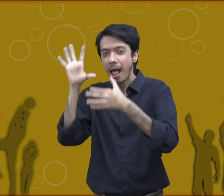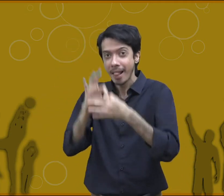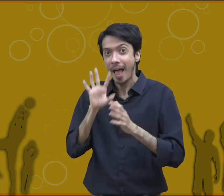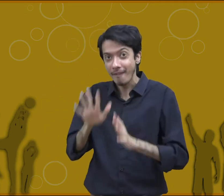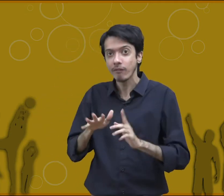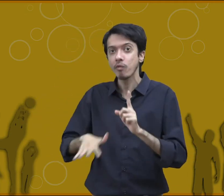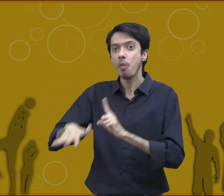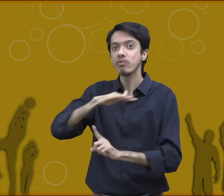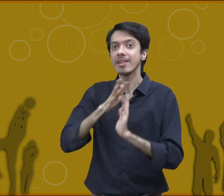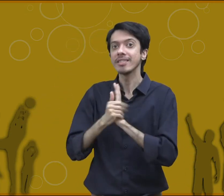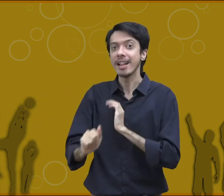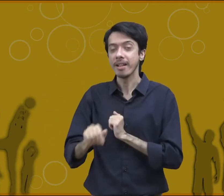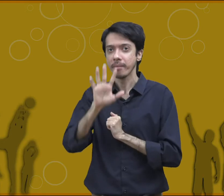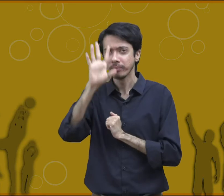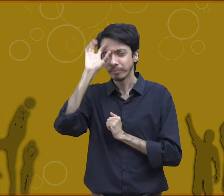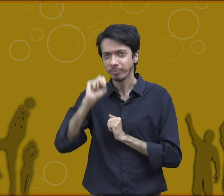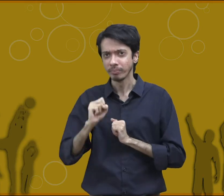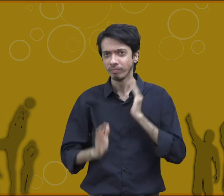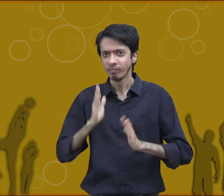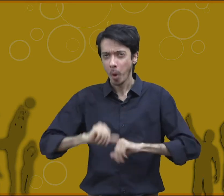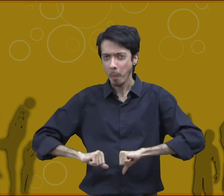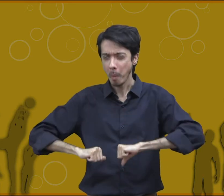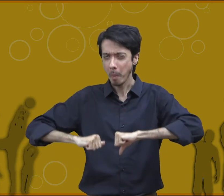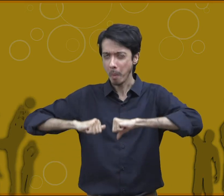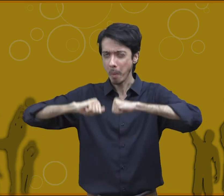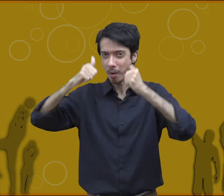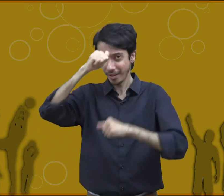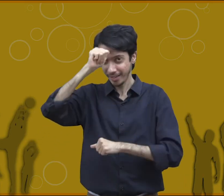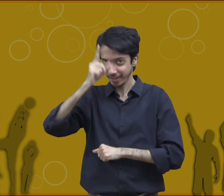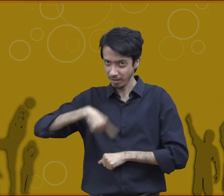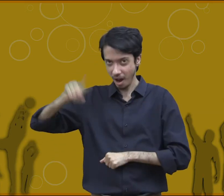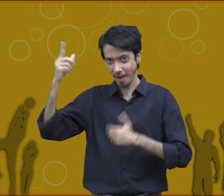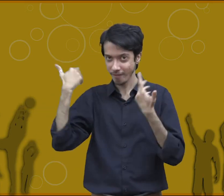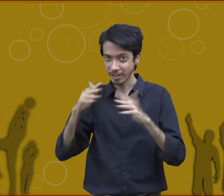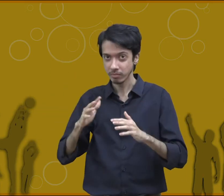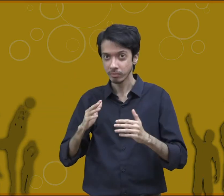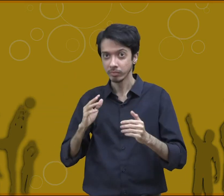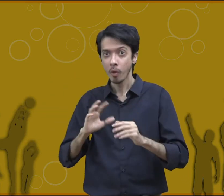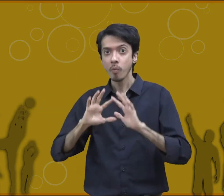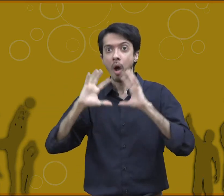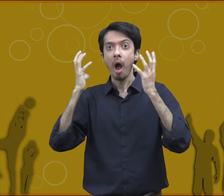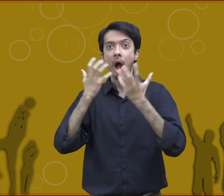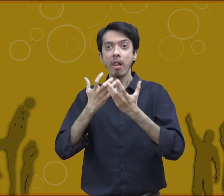the Indian team players. First they played for the national level competition then after winning they